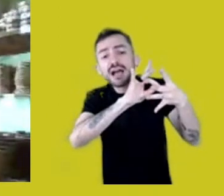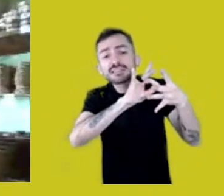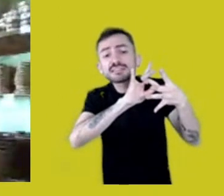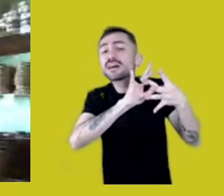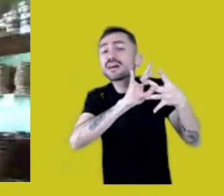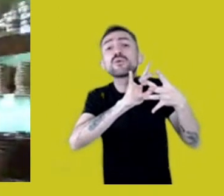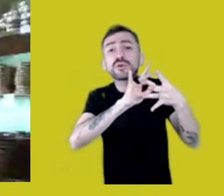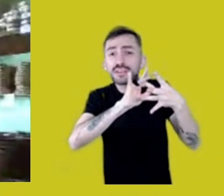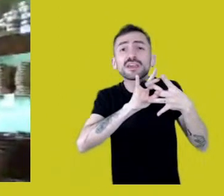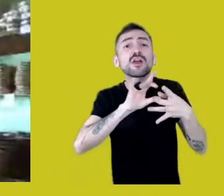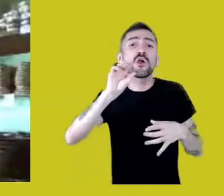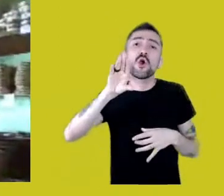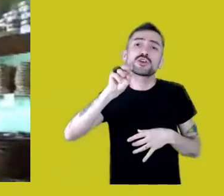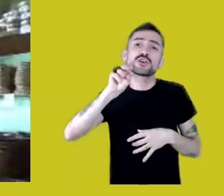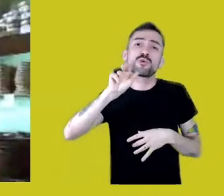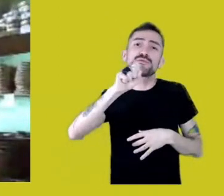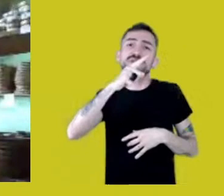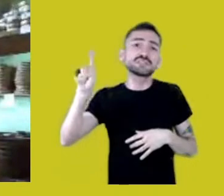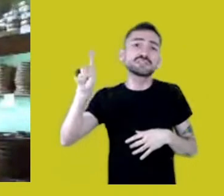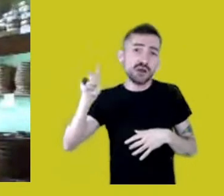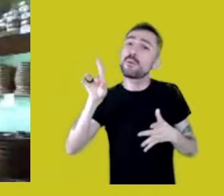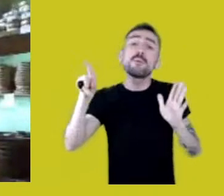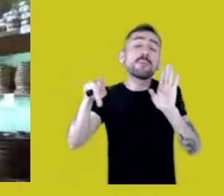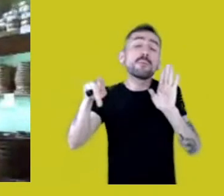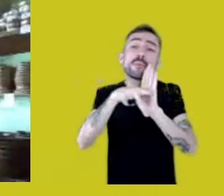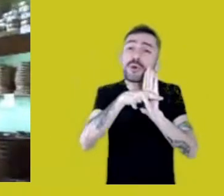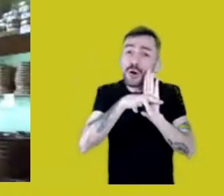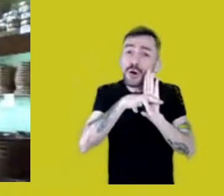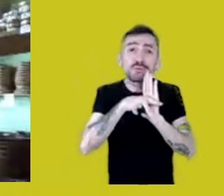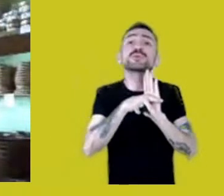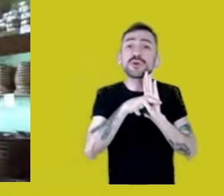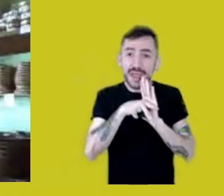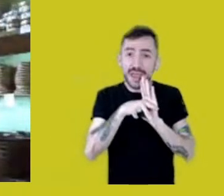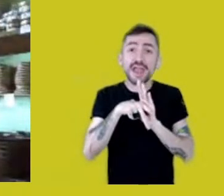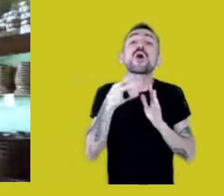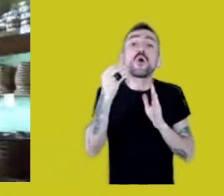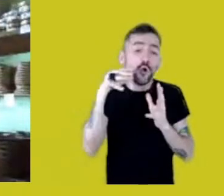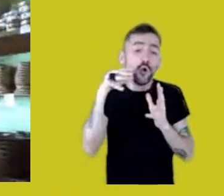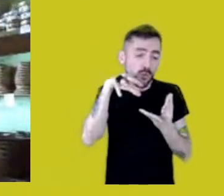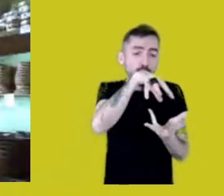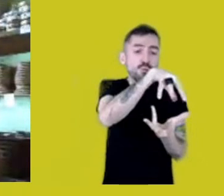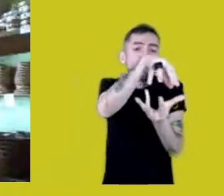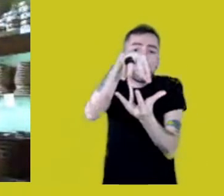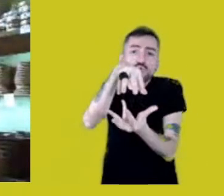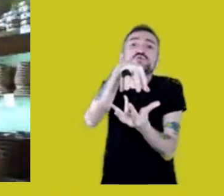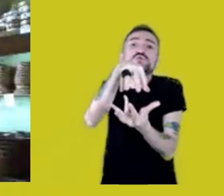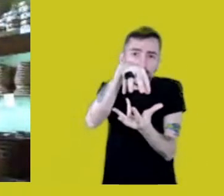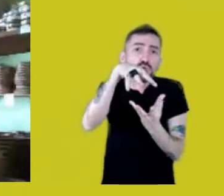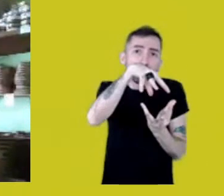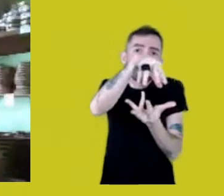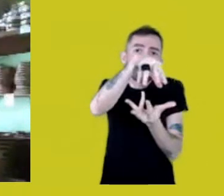to the whole world vision of a people.